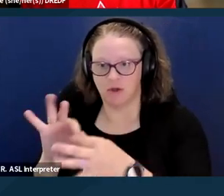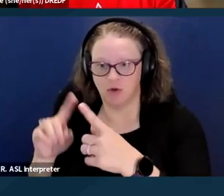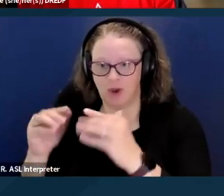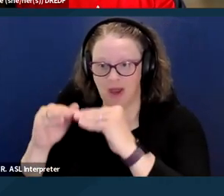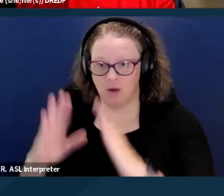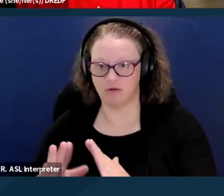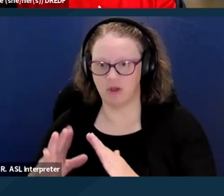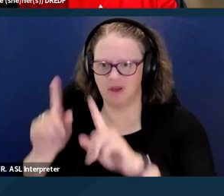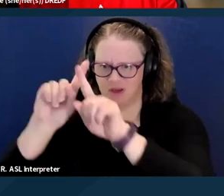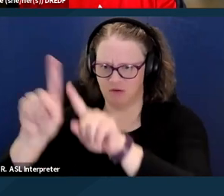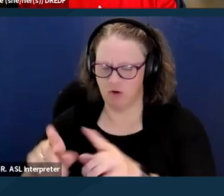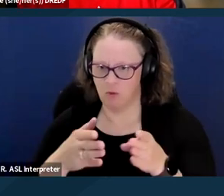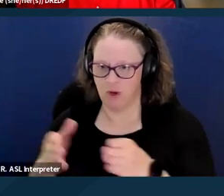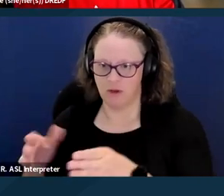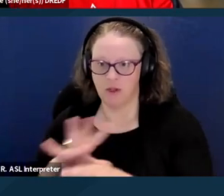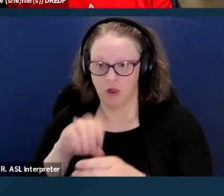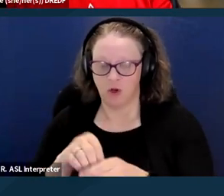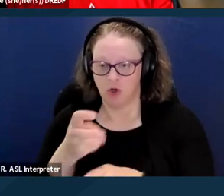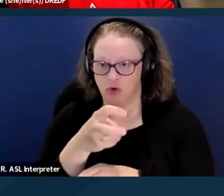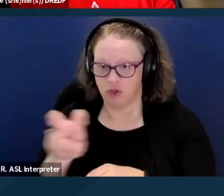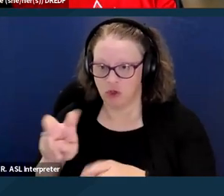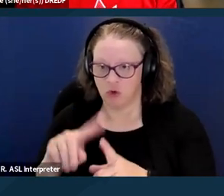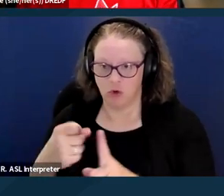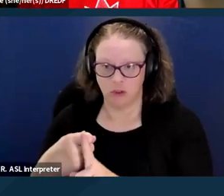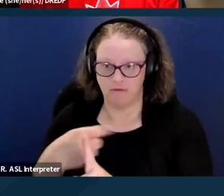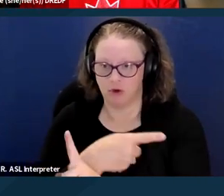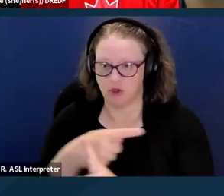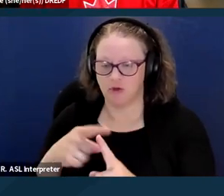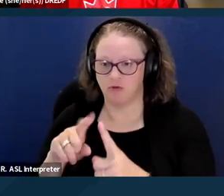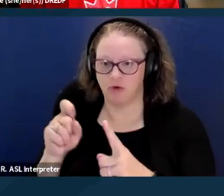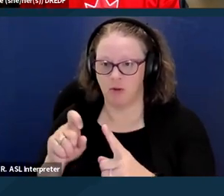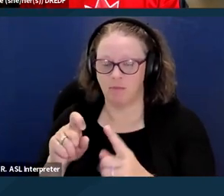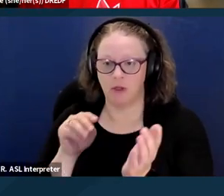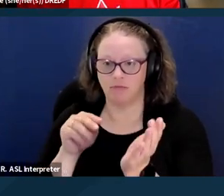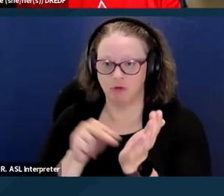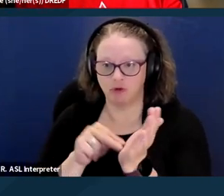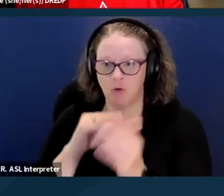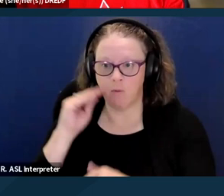And they do include transitions or diversions from nursing homes, whether to assisted living facilities